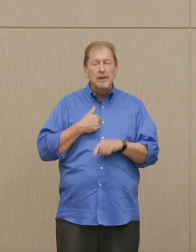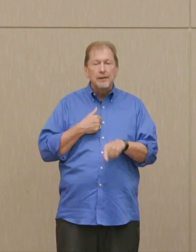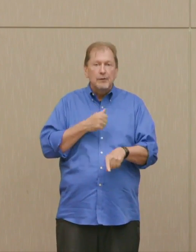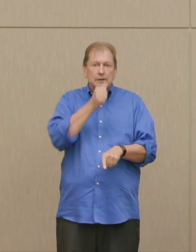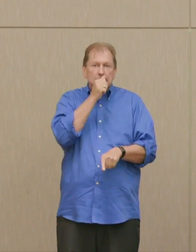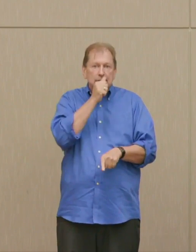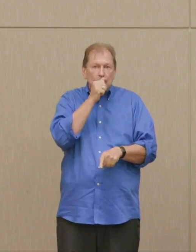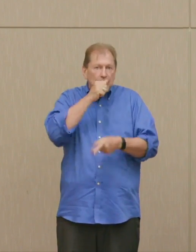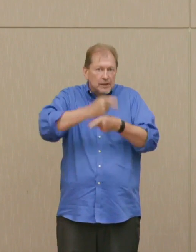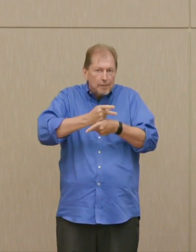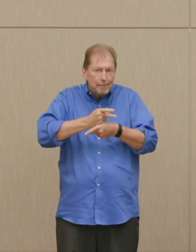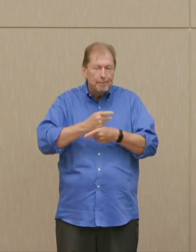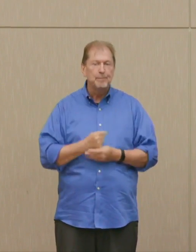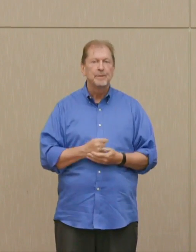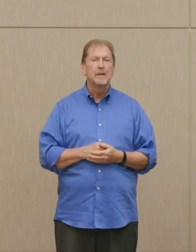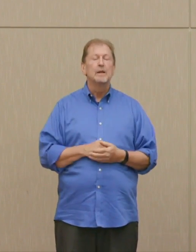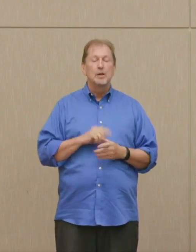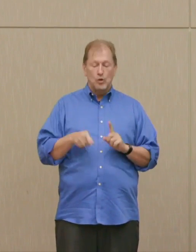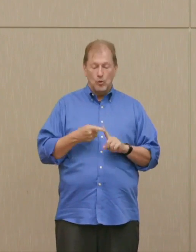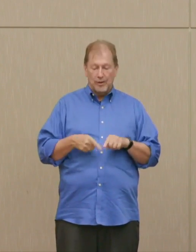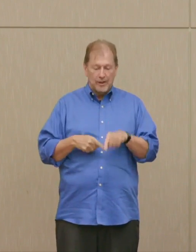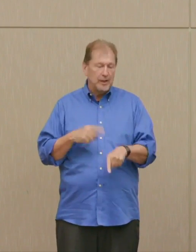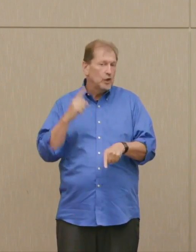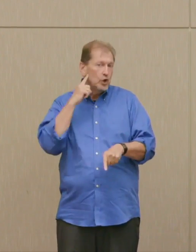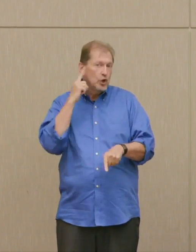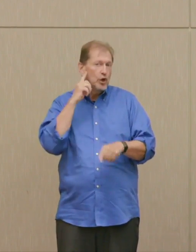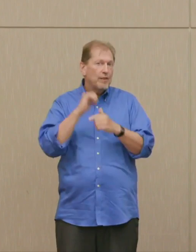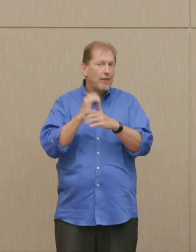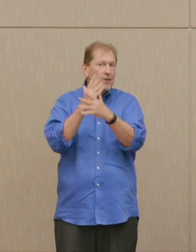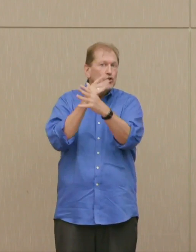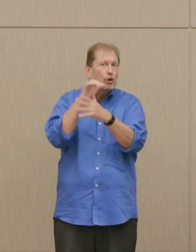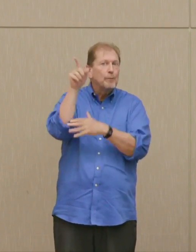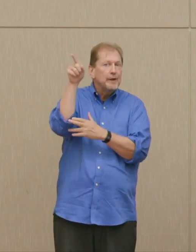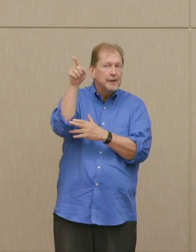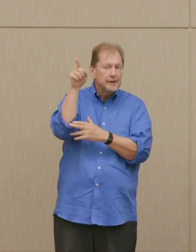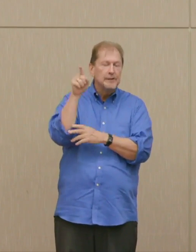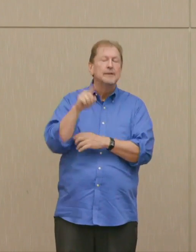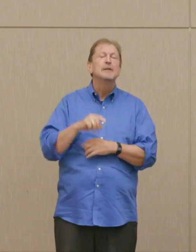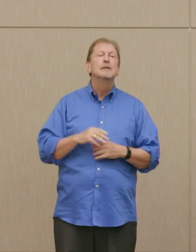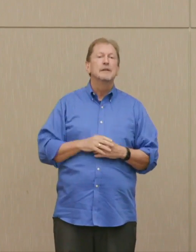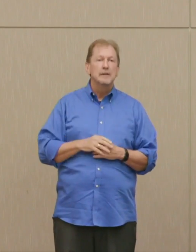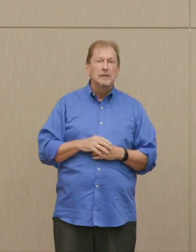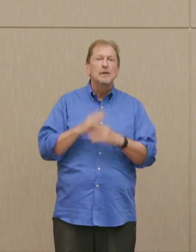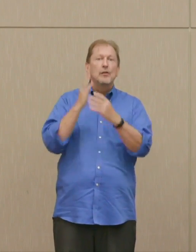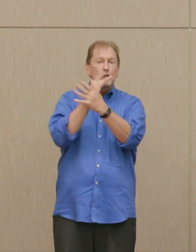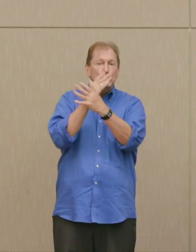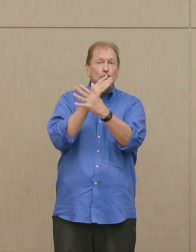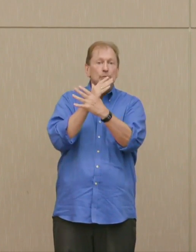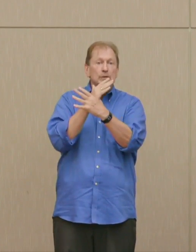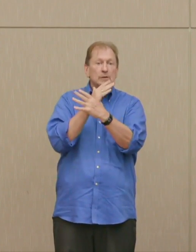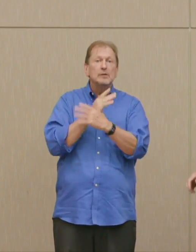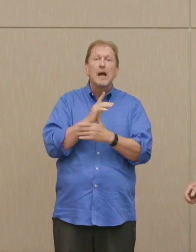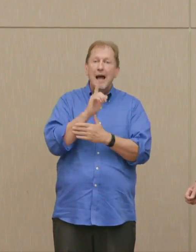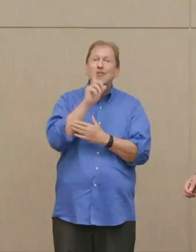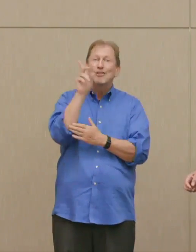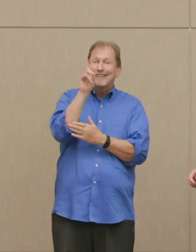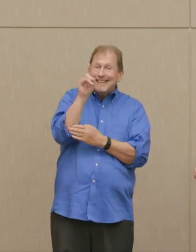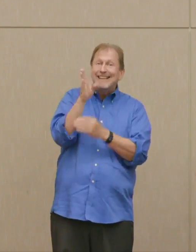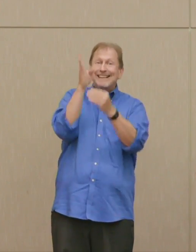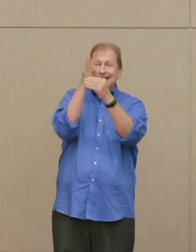Dr. Ellsberg: When he learned the Germans had actually split uranium atom and that this